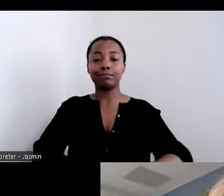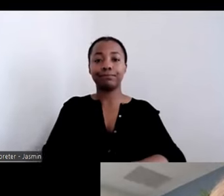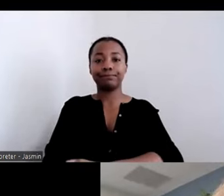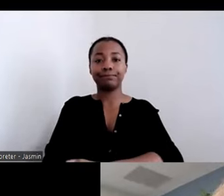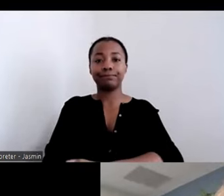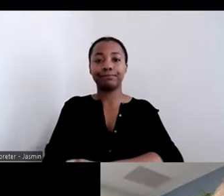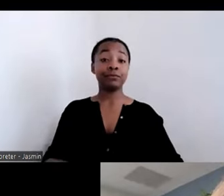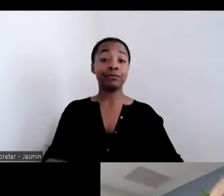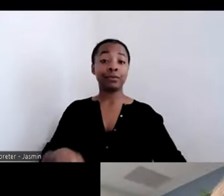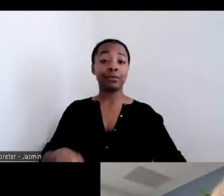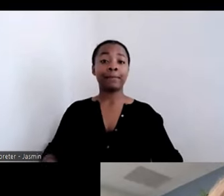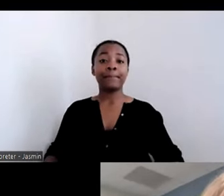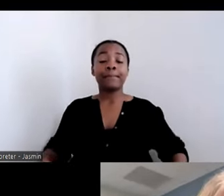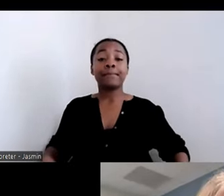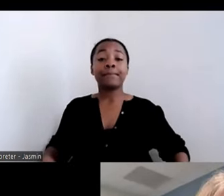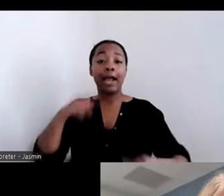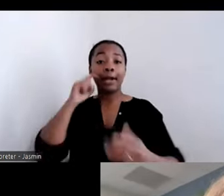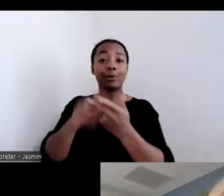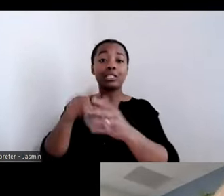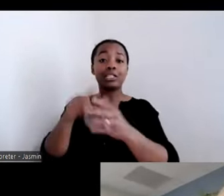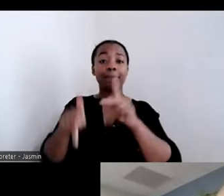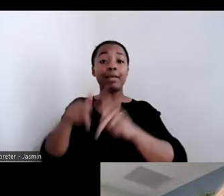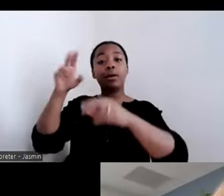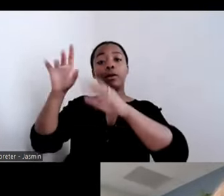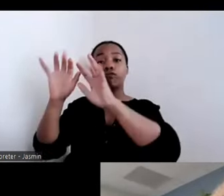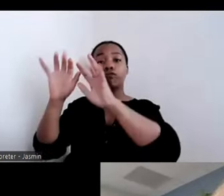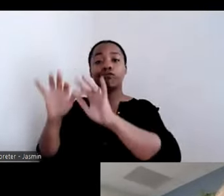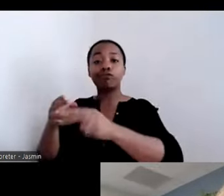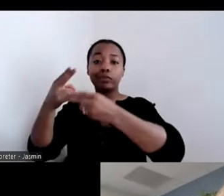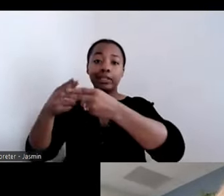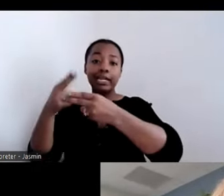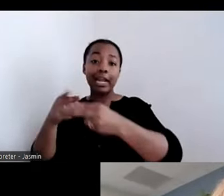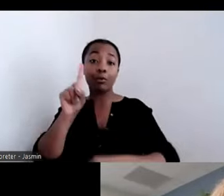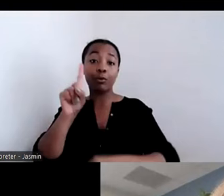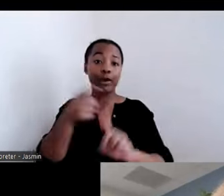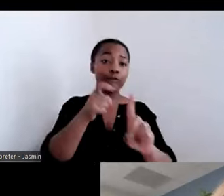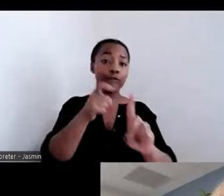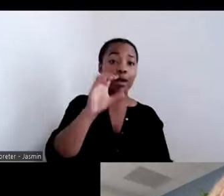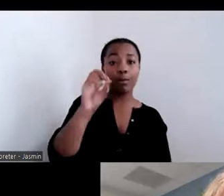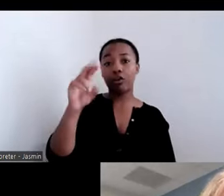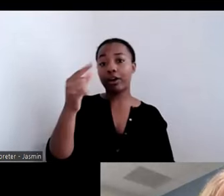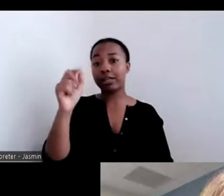names and where they are from in the chat, I saw Oregon, Seattle, LA, Philly.